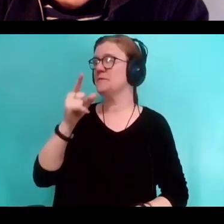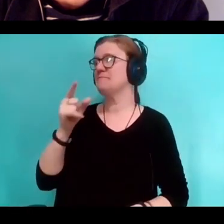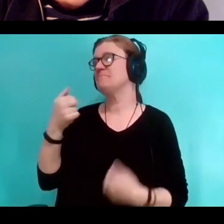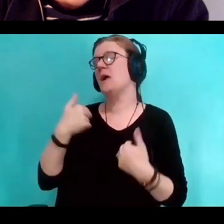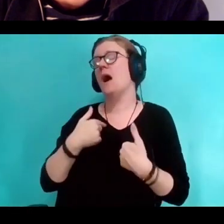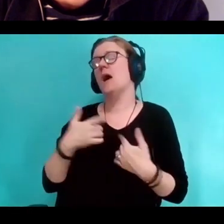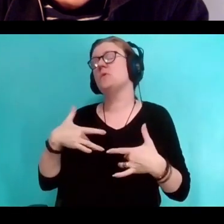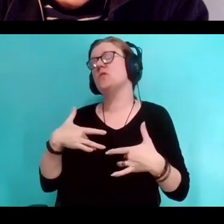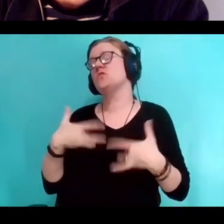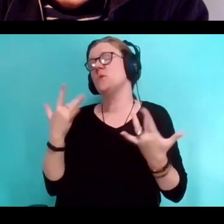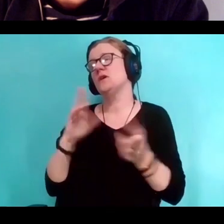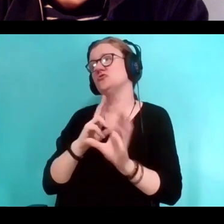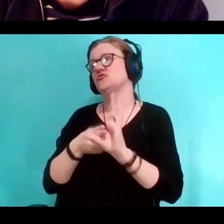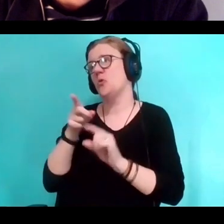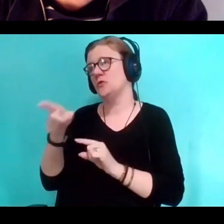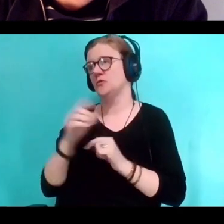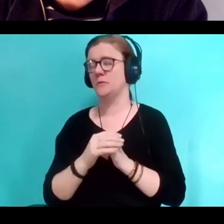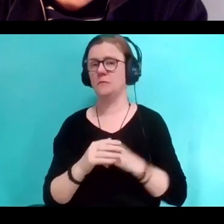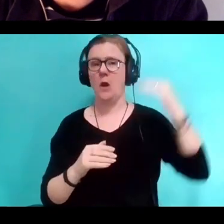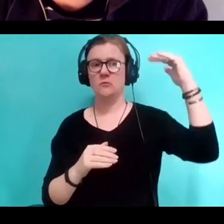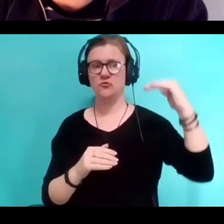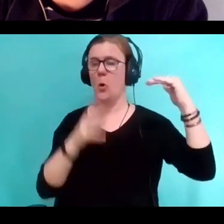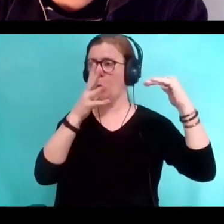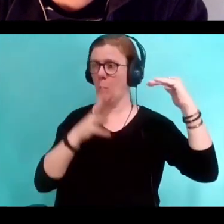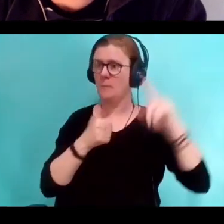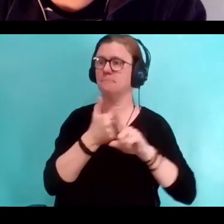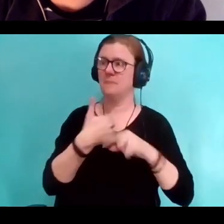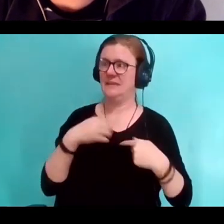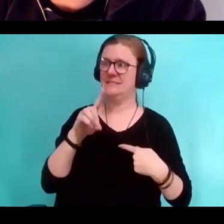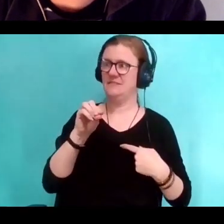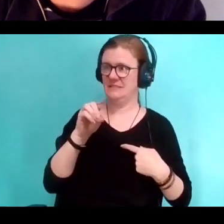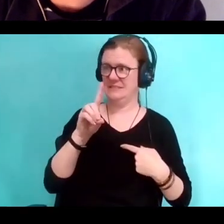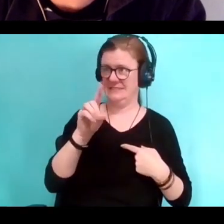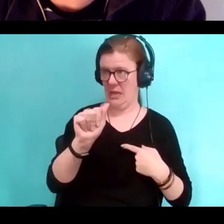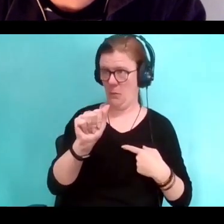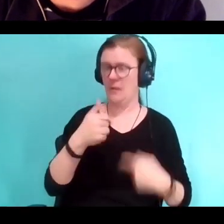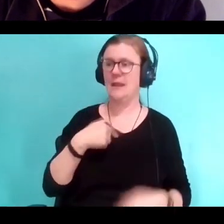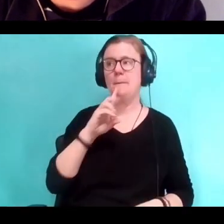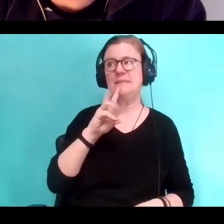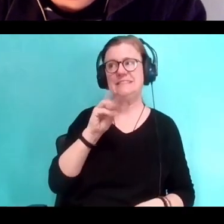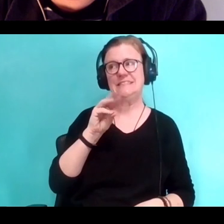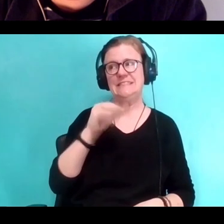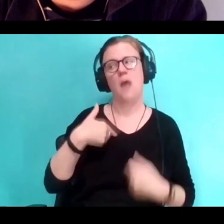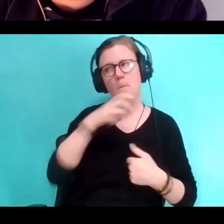I am a short disabled woman in her early 60s, so I am your elder, you better respect me.